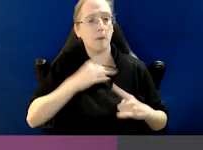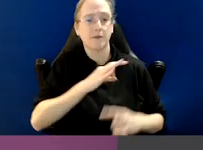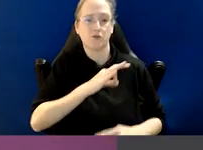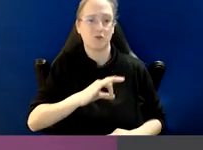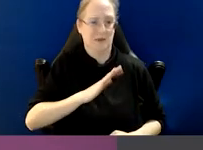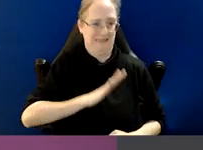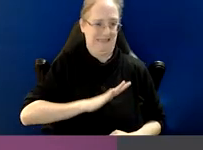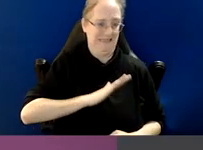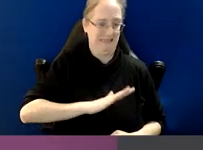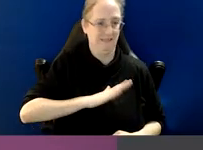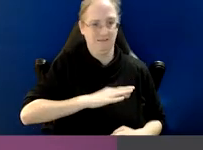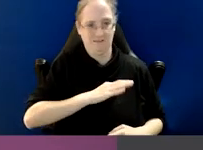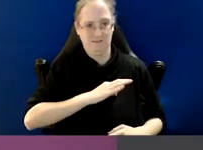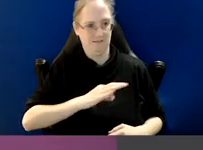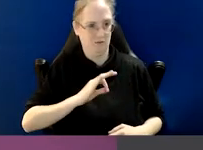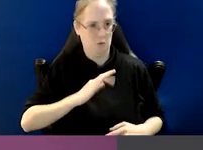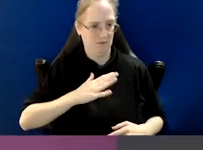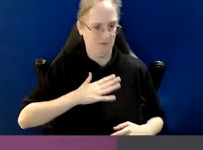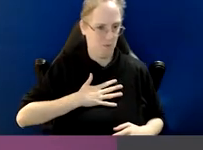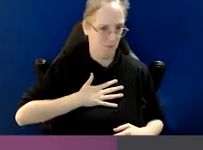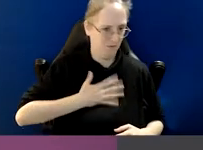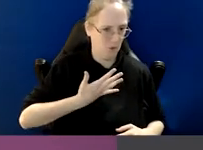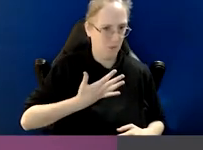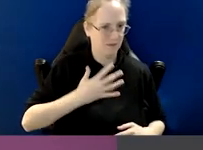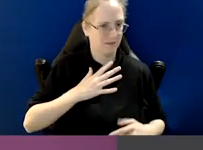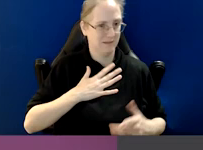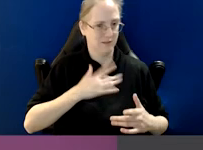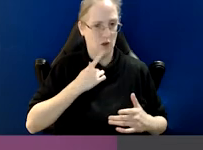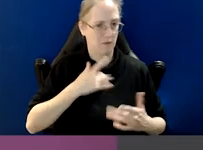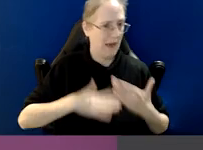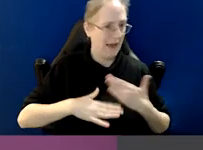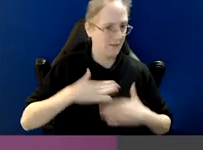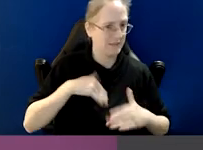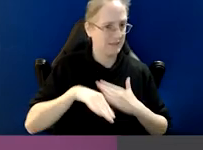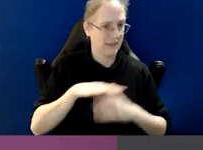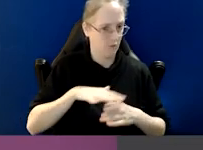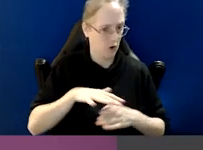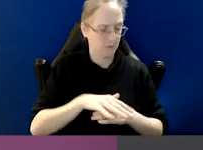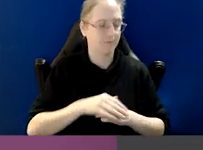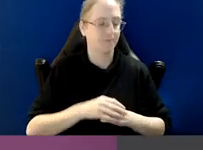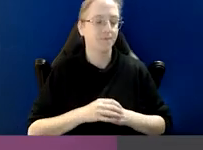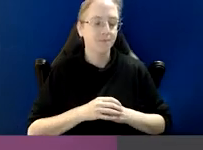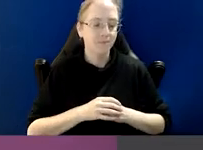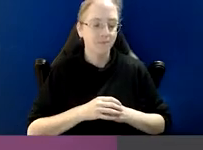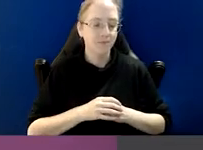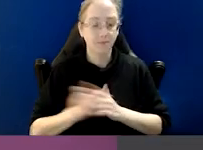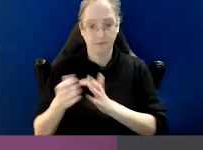conduct in public administration to orient us to where different definitions might place us on that spectrum.